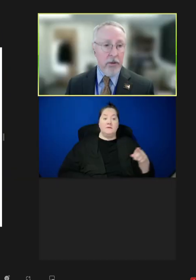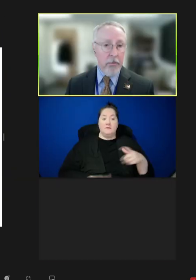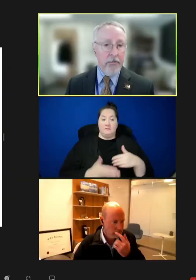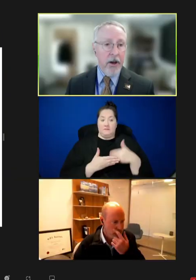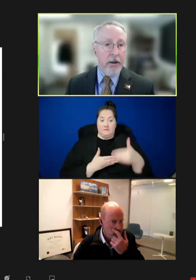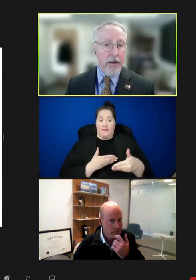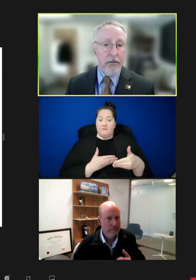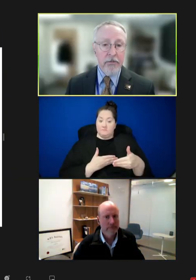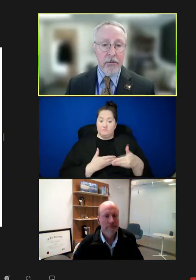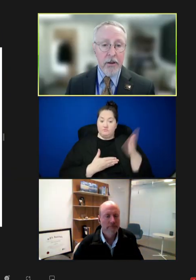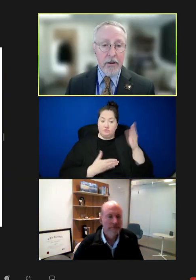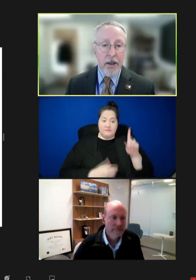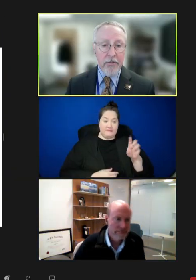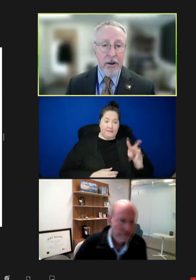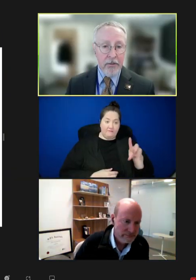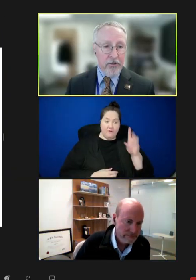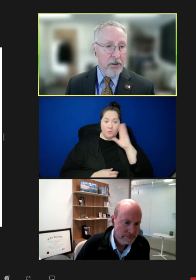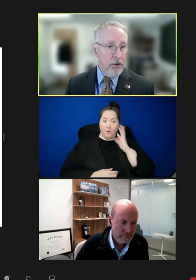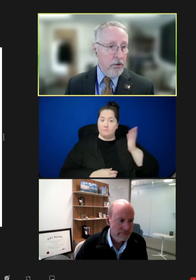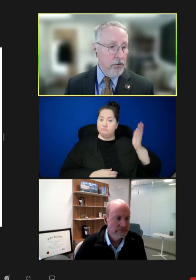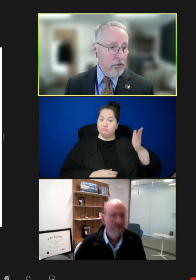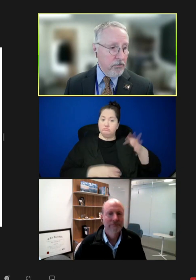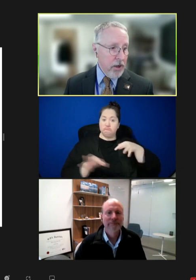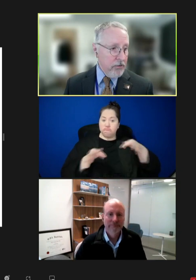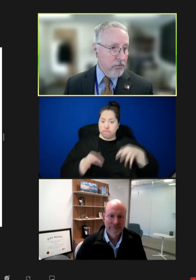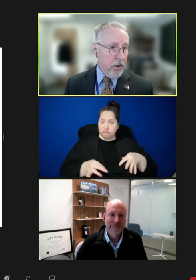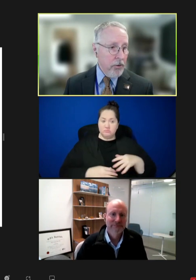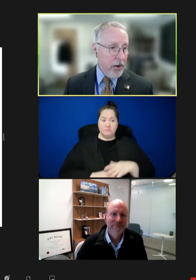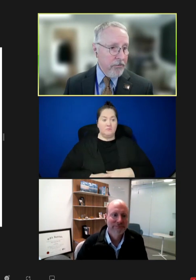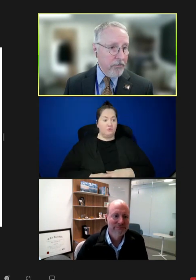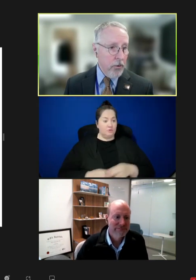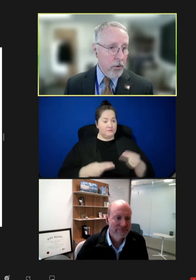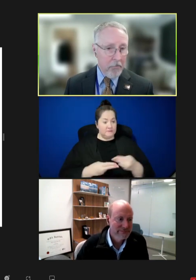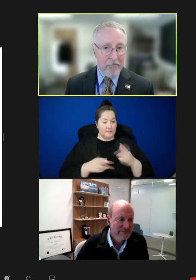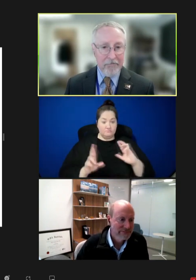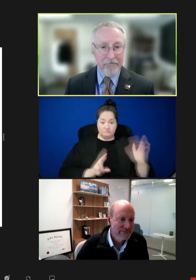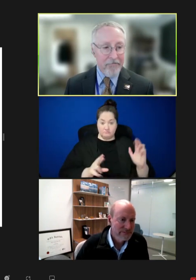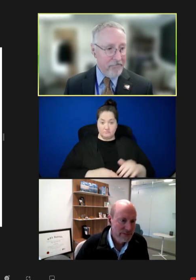some of the findings. David, I see you. Your slides are up. You have the floor.